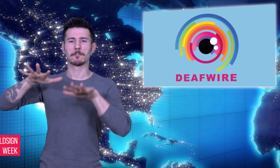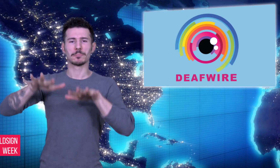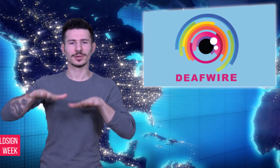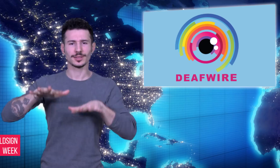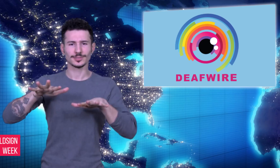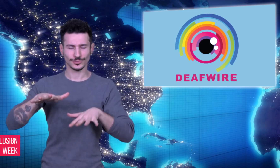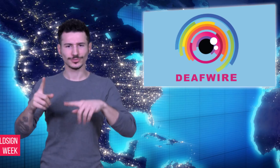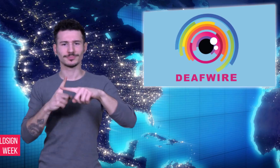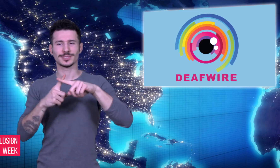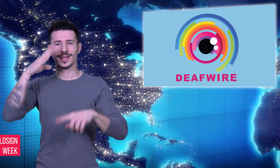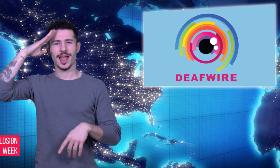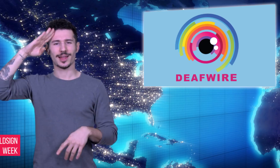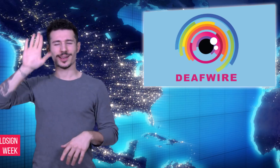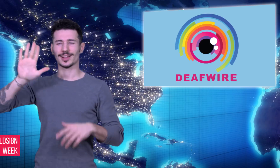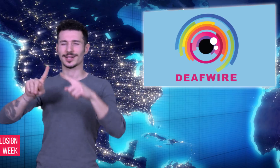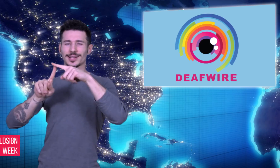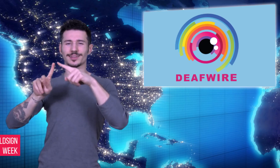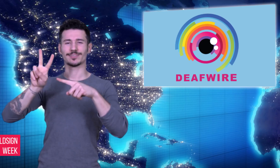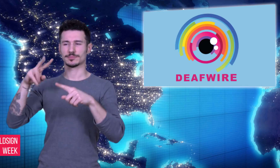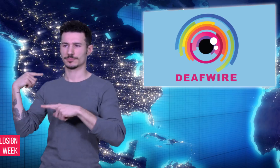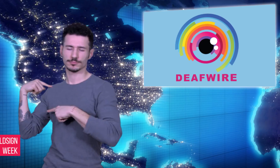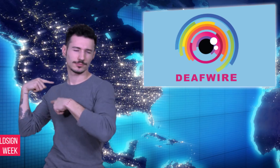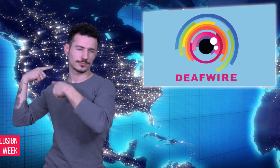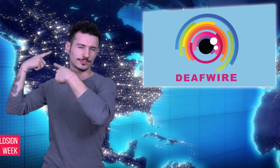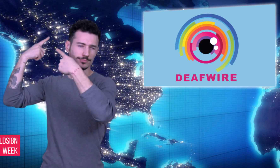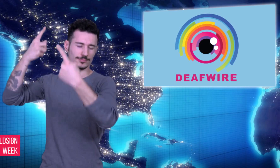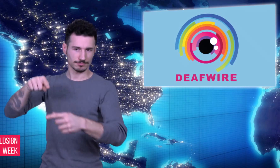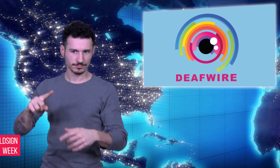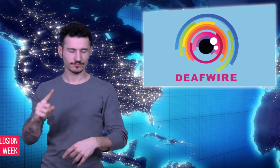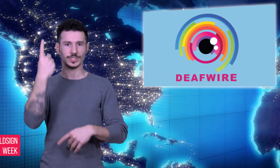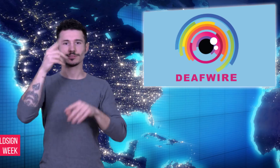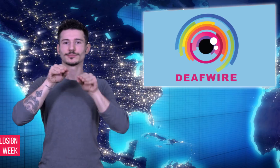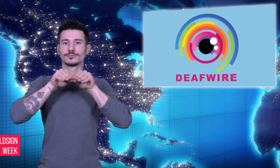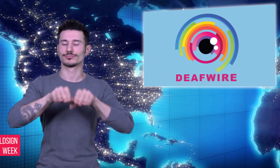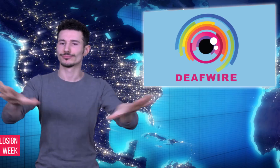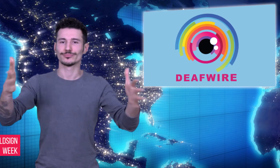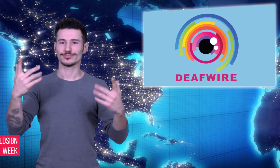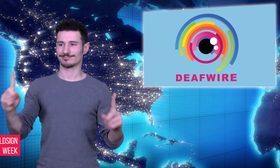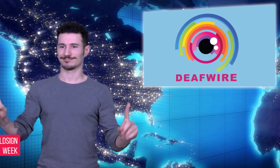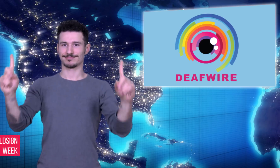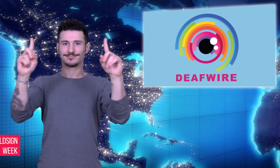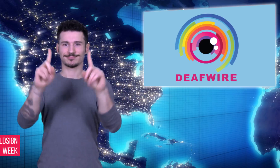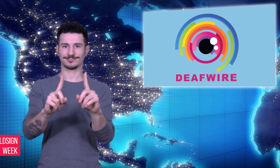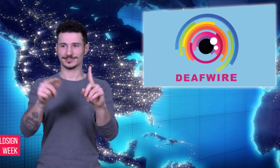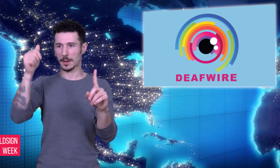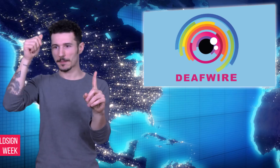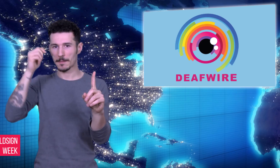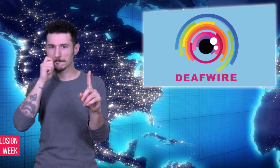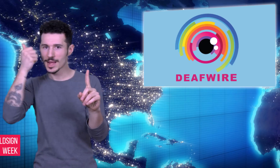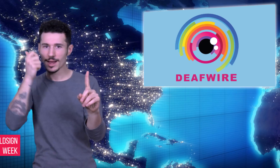They did not need to speak, write notes